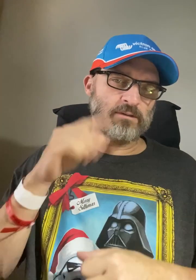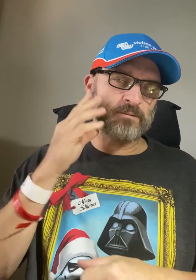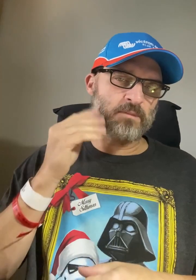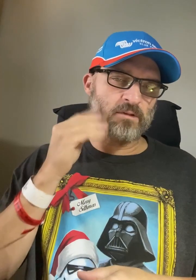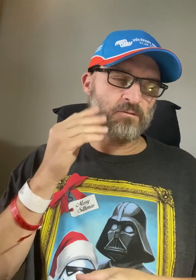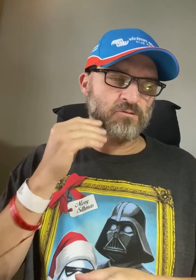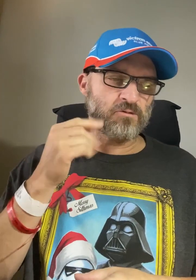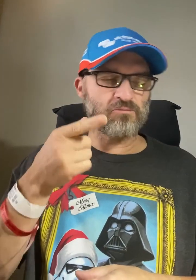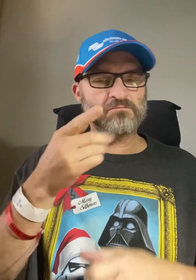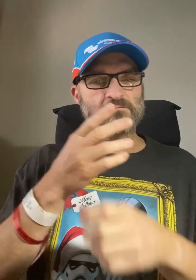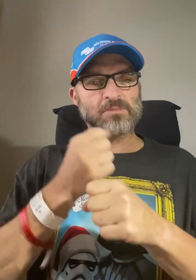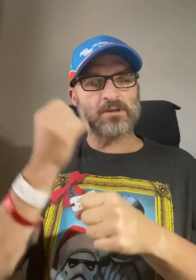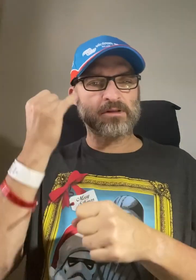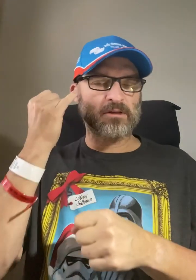through with this experience. You will get the idea